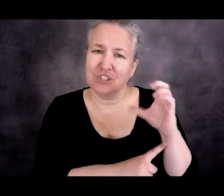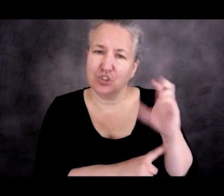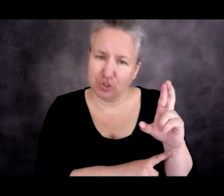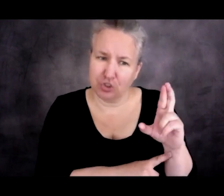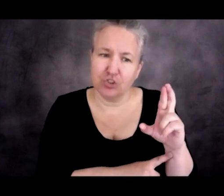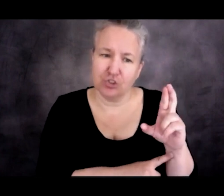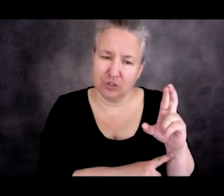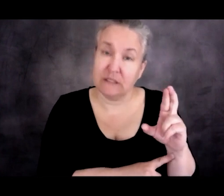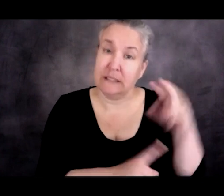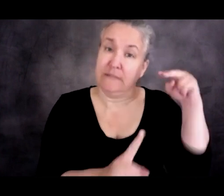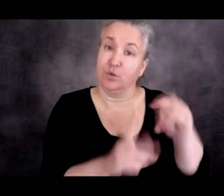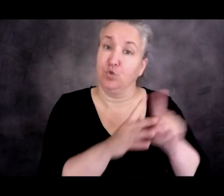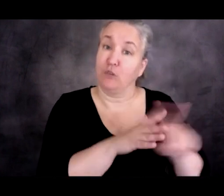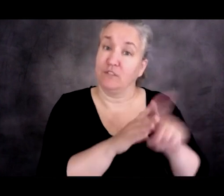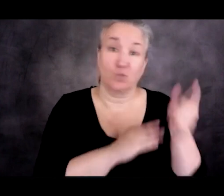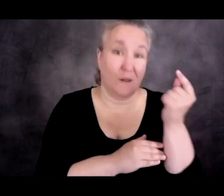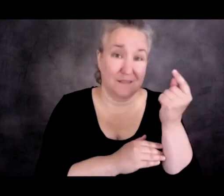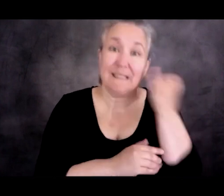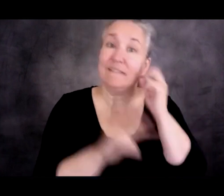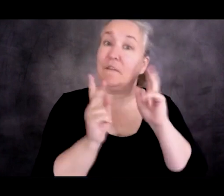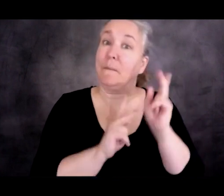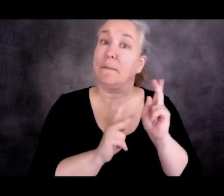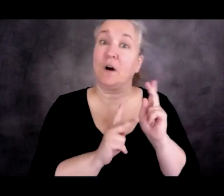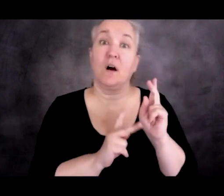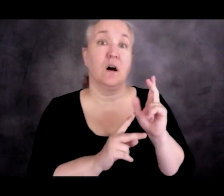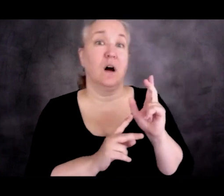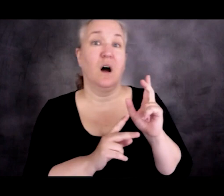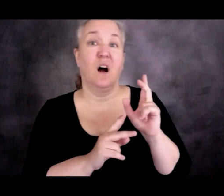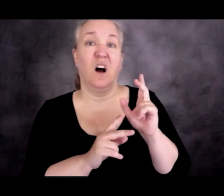is that people, when they're displaced, are temporarily displaced.